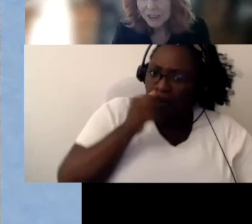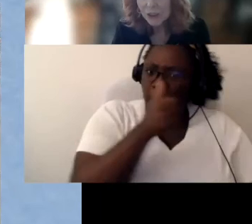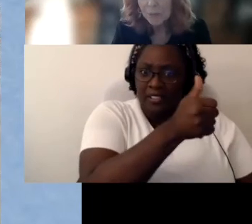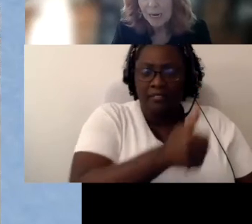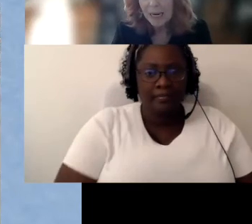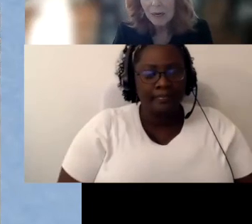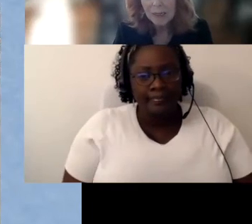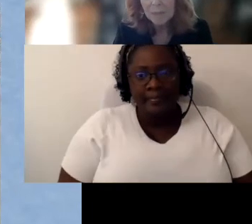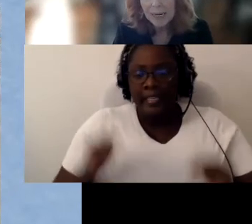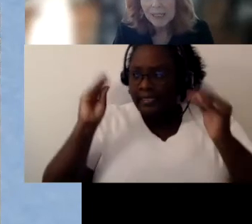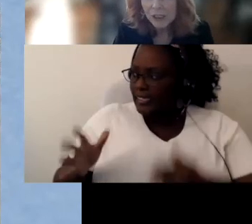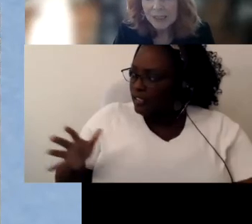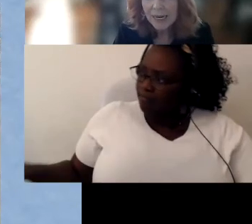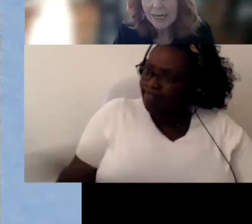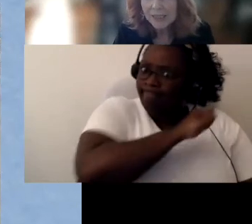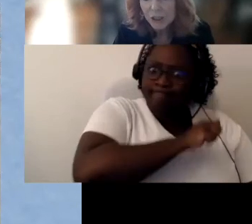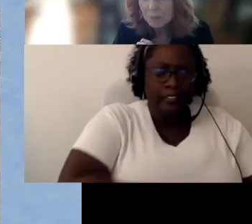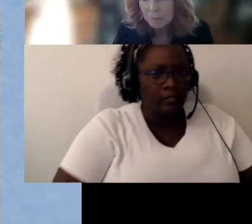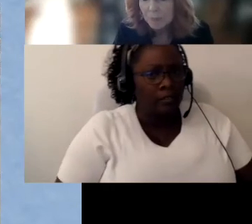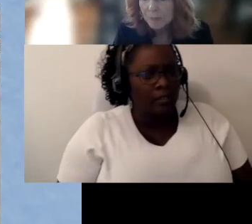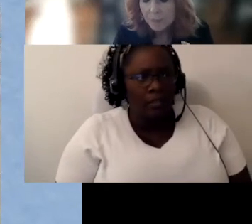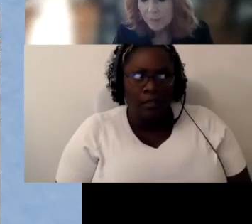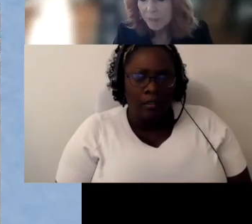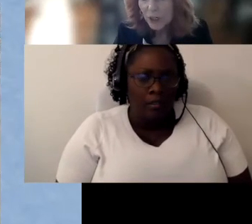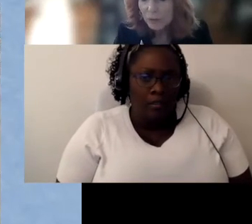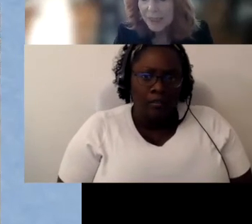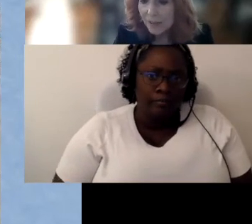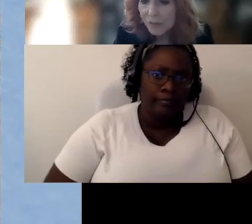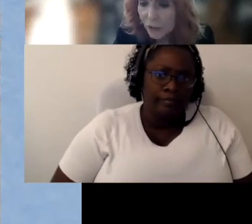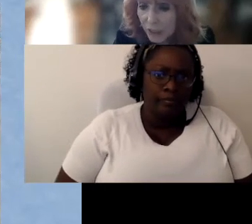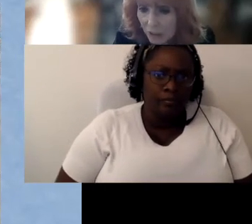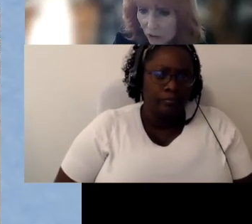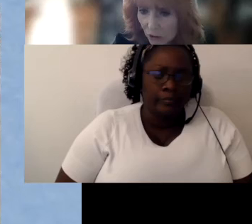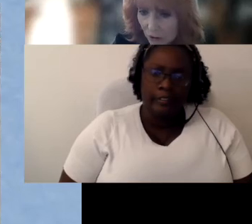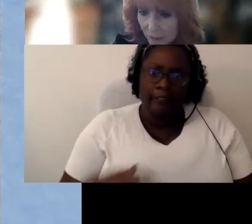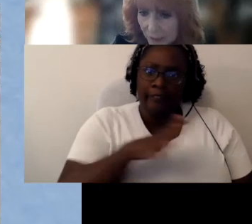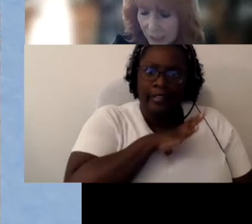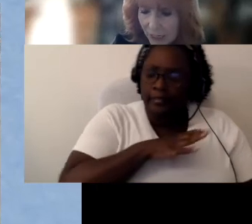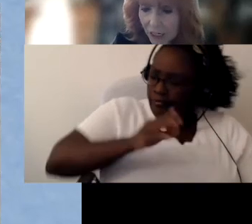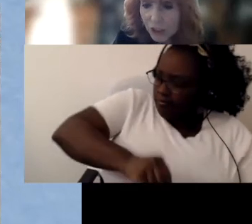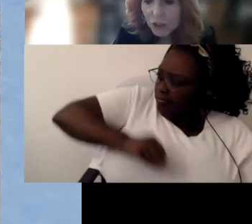tissue back got inpatient and just, you know, did it for the little girl.